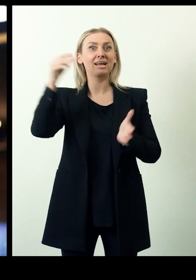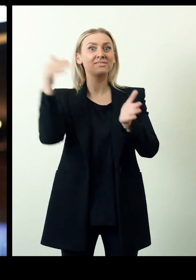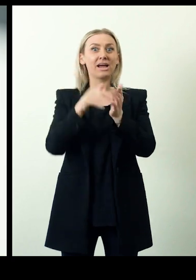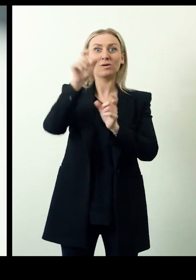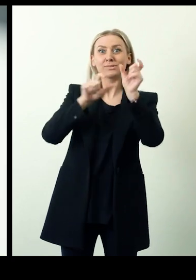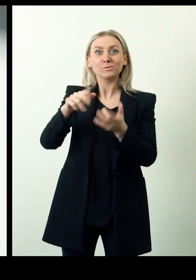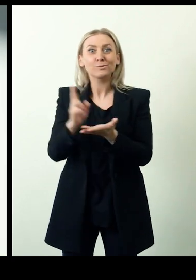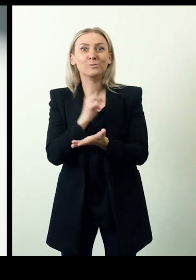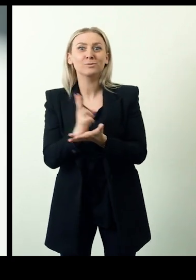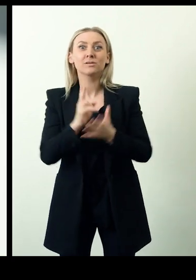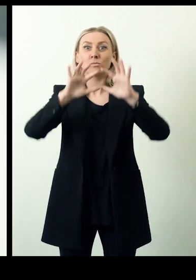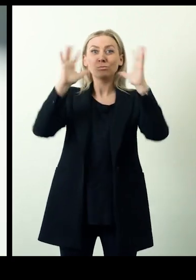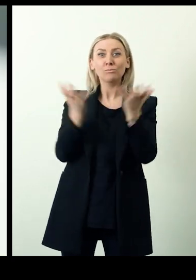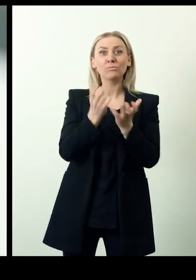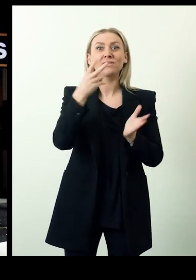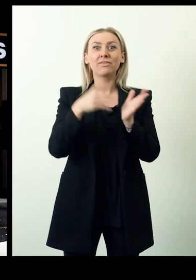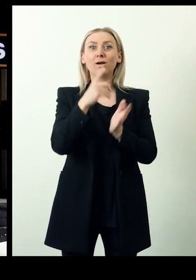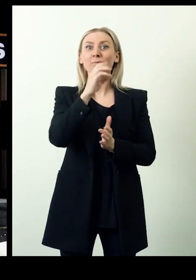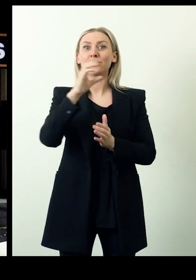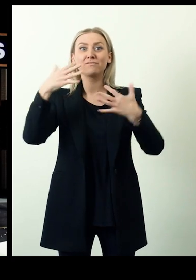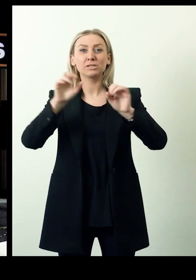and covered more than 2100 locations worldwide.